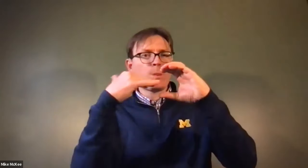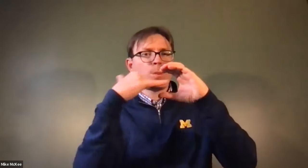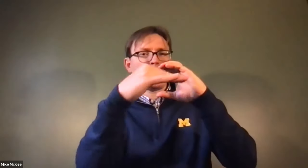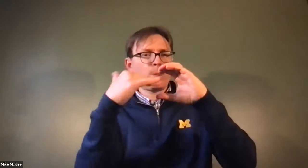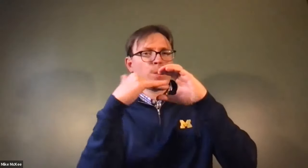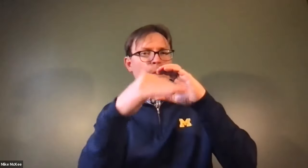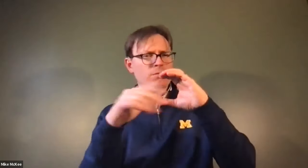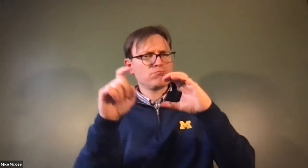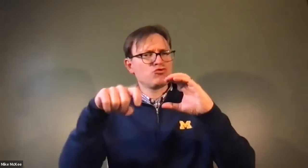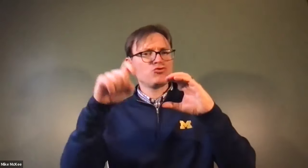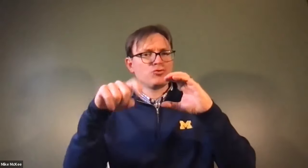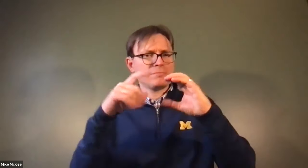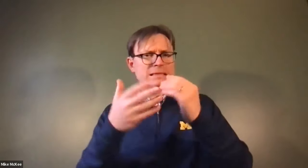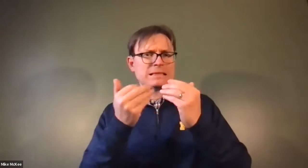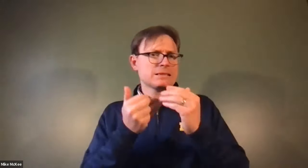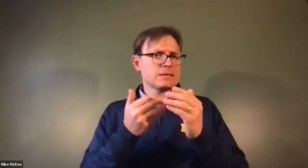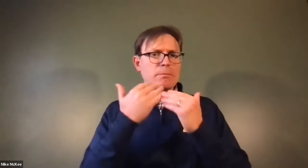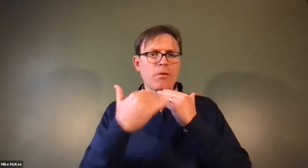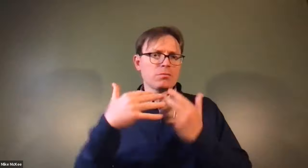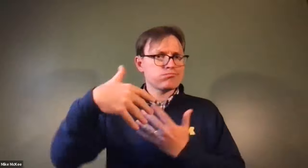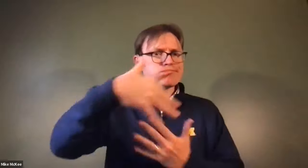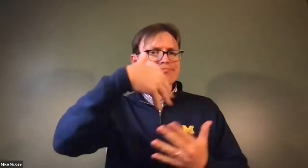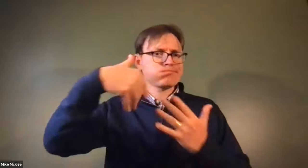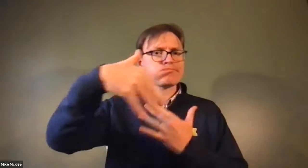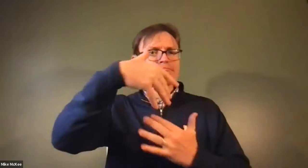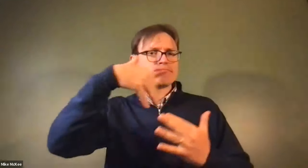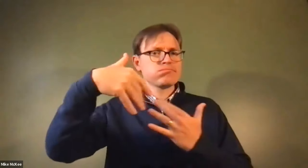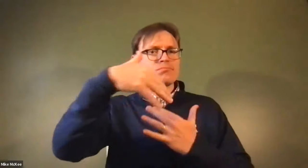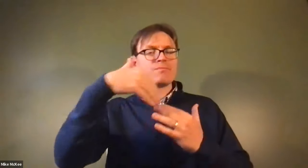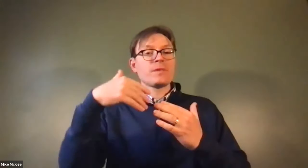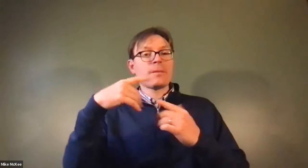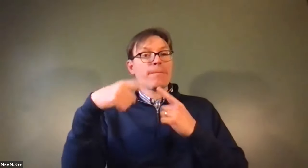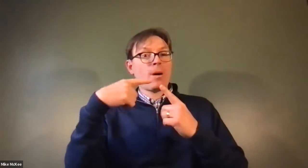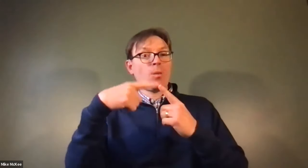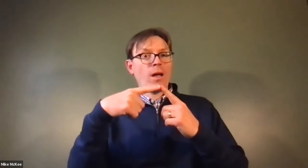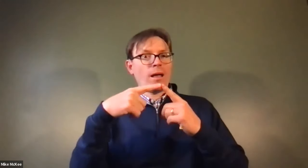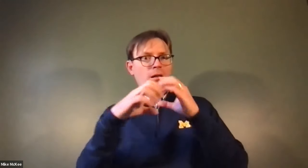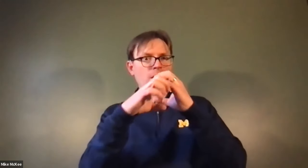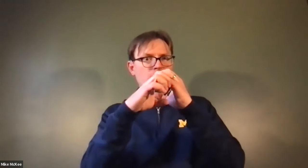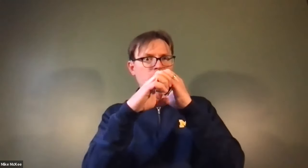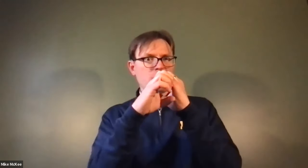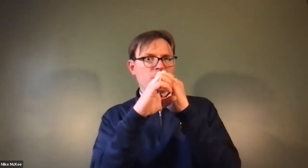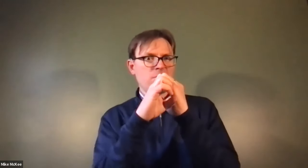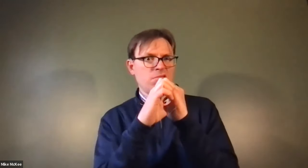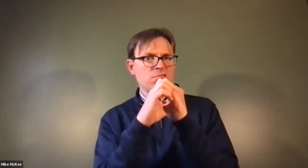James Cech: are like little pipes and blood should flow easily through those pipes, as it circulates.